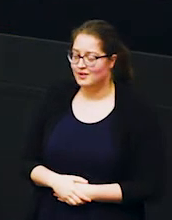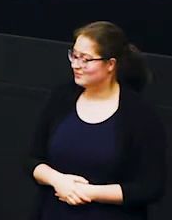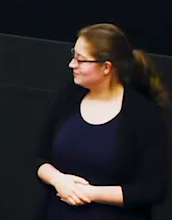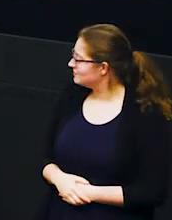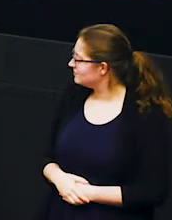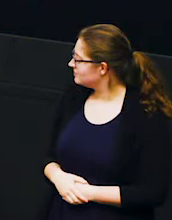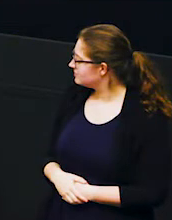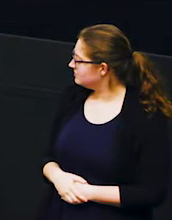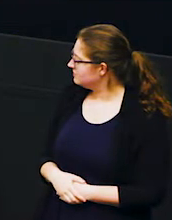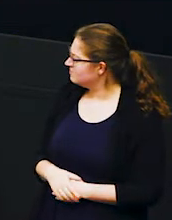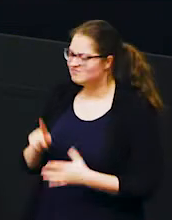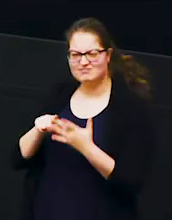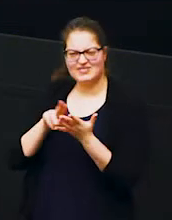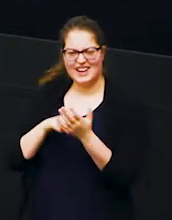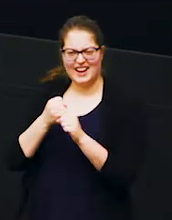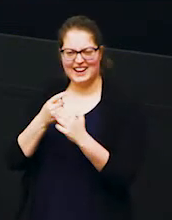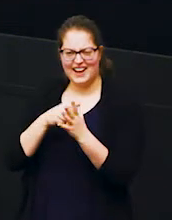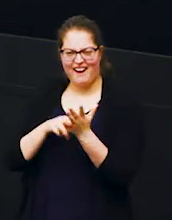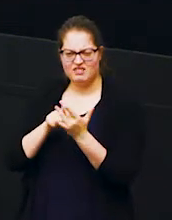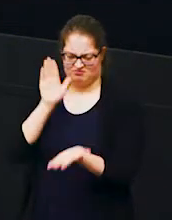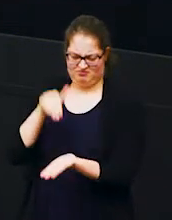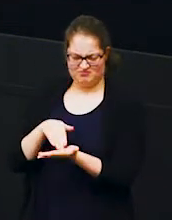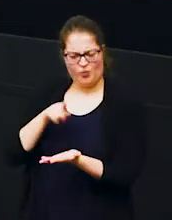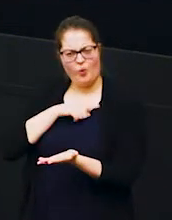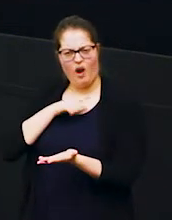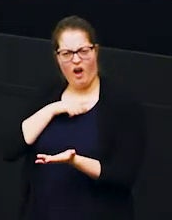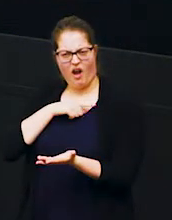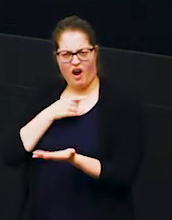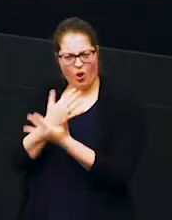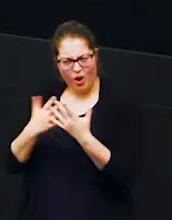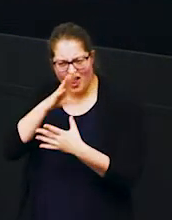so why is ingarni here in this big gathering of lots and lots of elephants together why hasn't